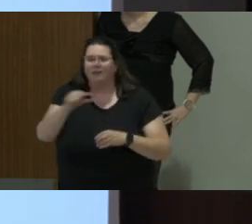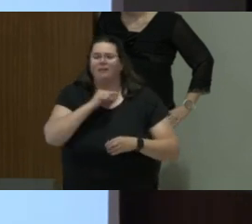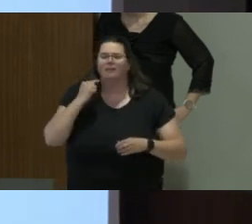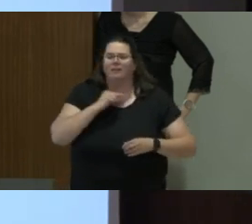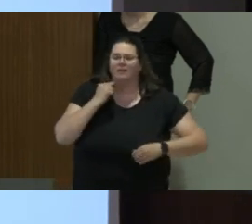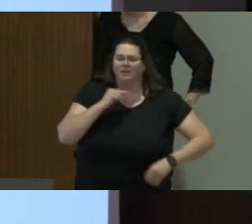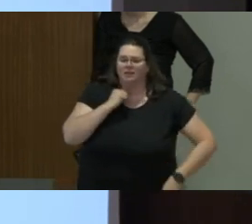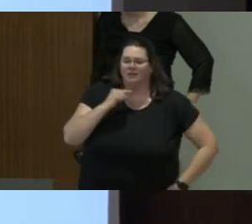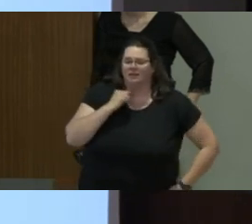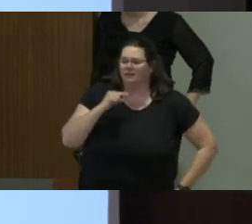No questions?